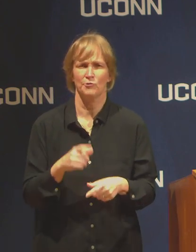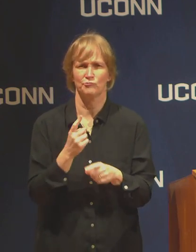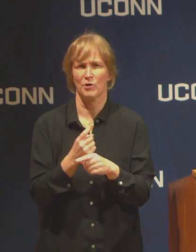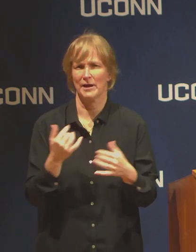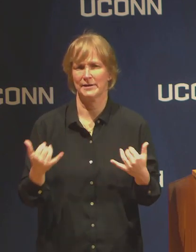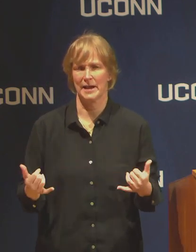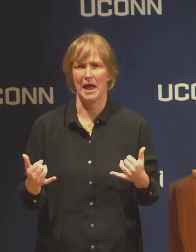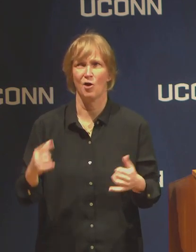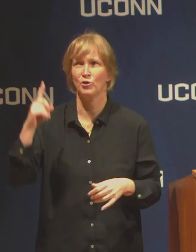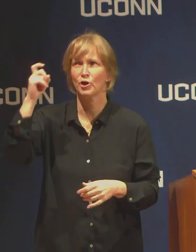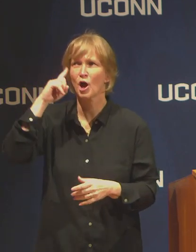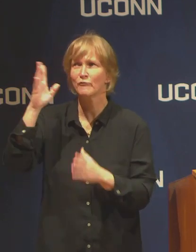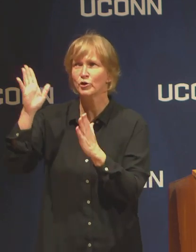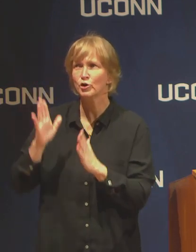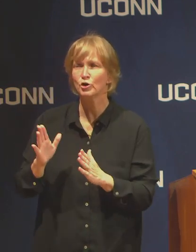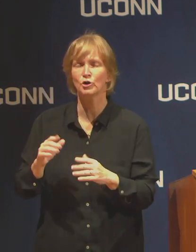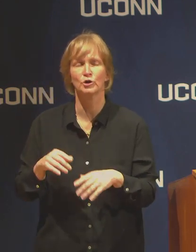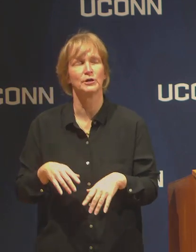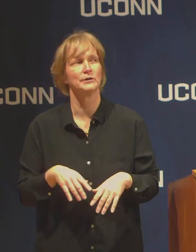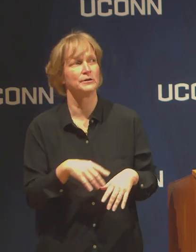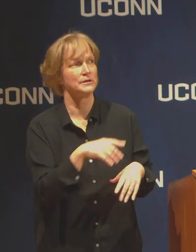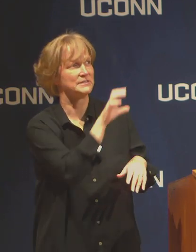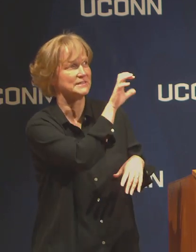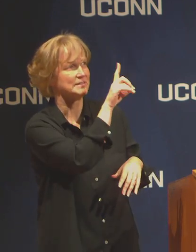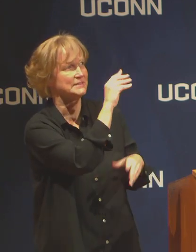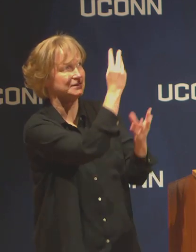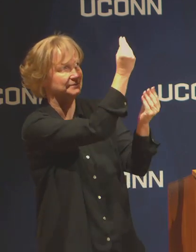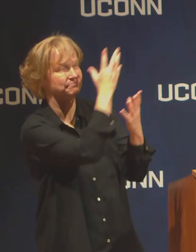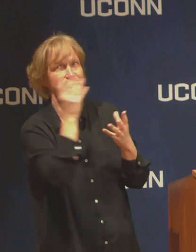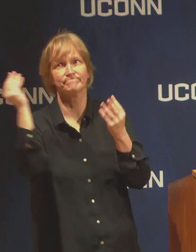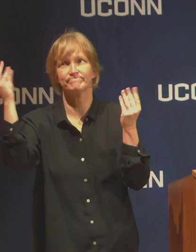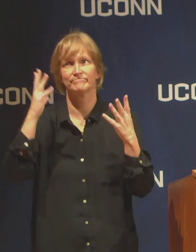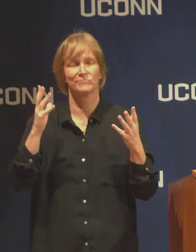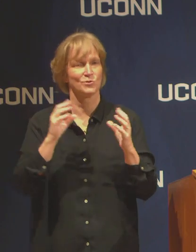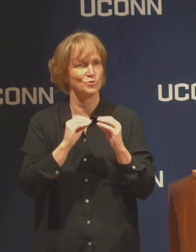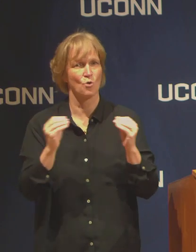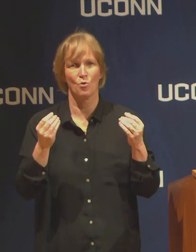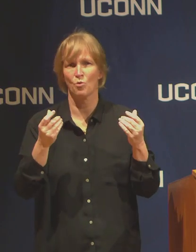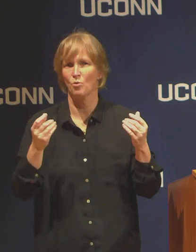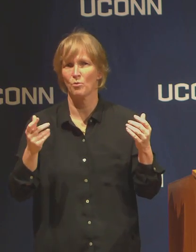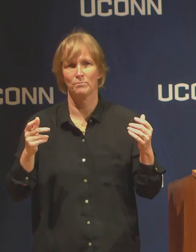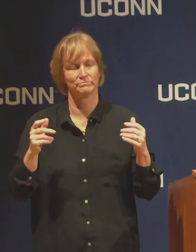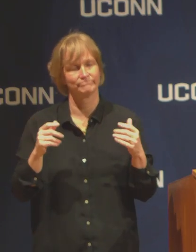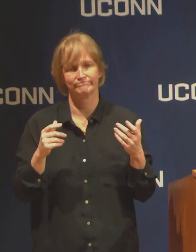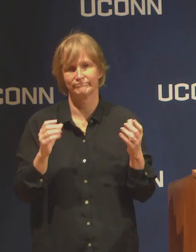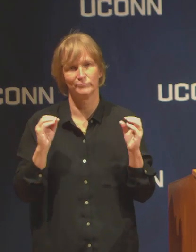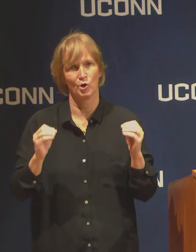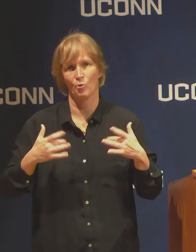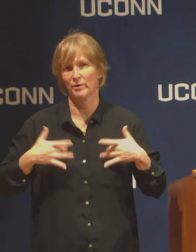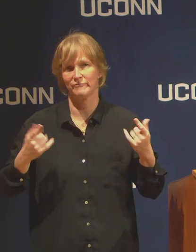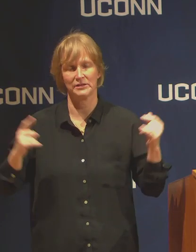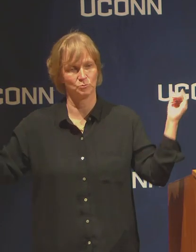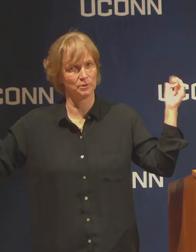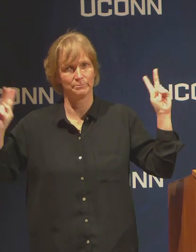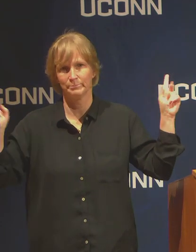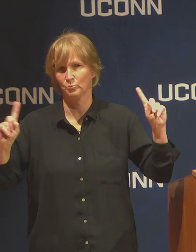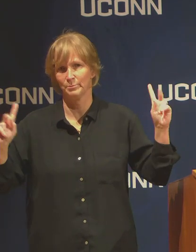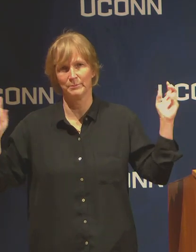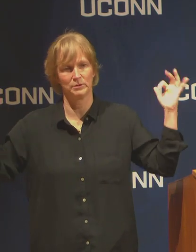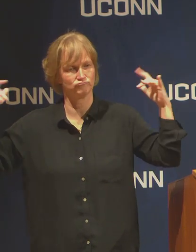from the Governor and CDC is there can be no large gatherings, so essentially even satellite